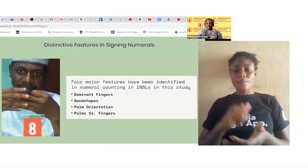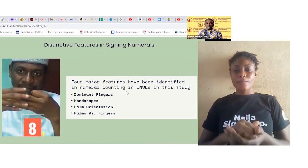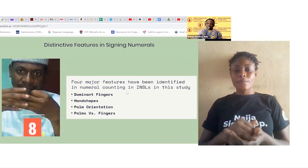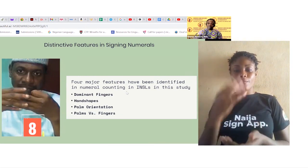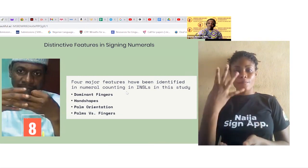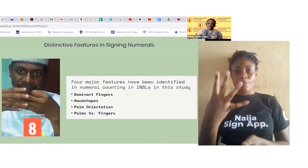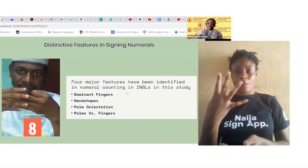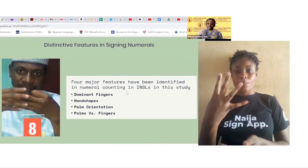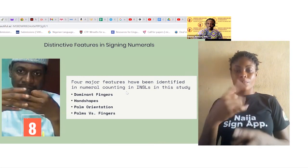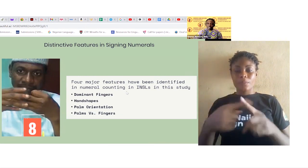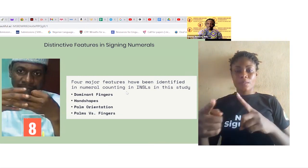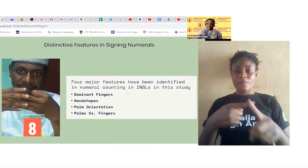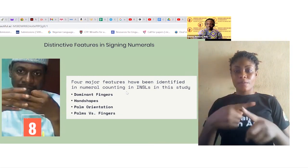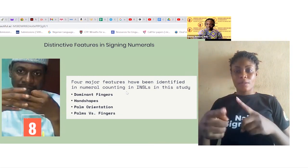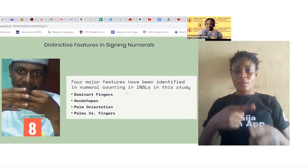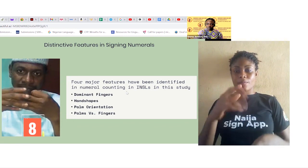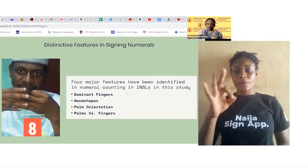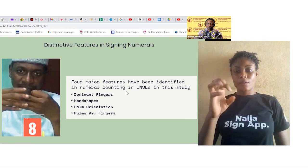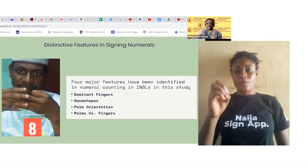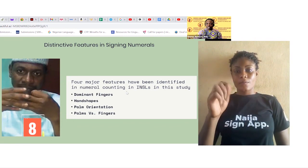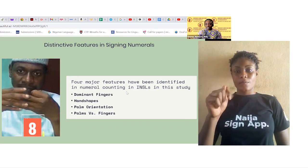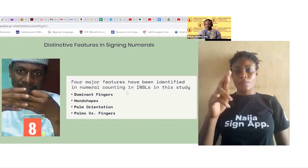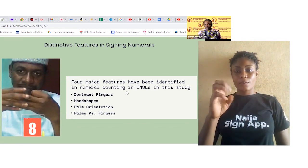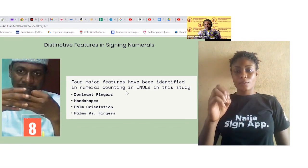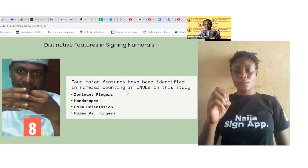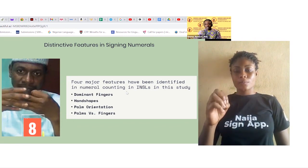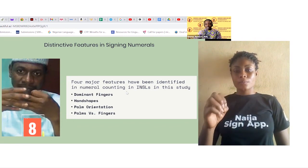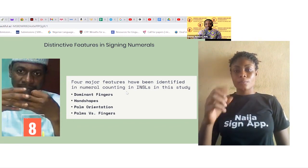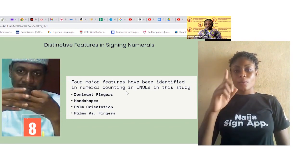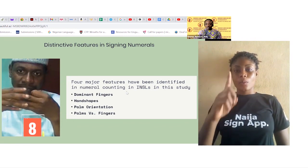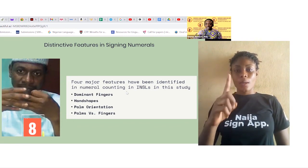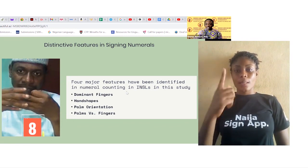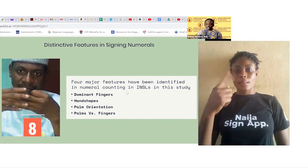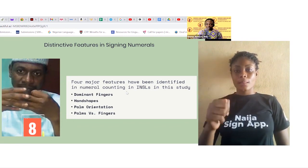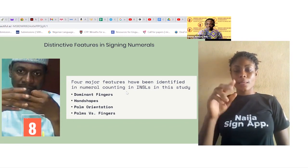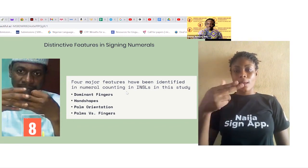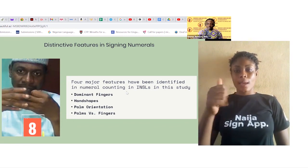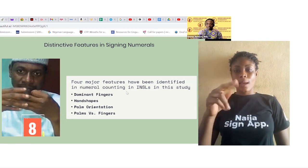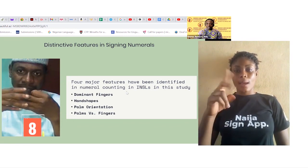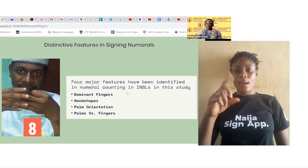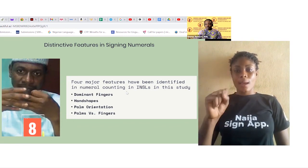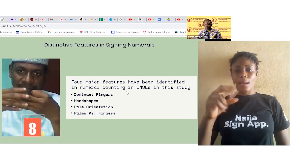distinctive features in in this study, one the dominant fingers, two the hand shapes, three the palm